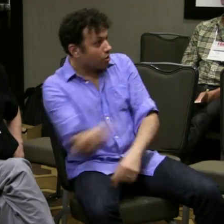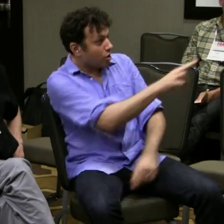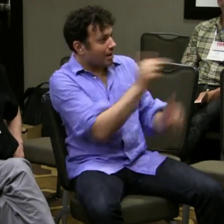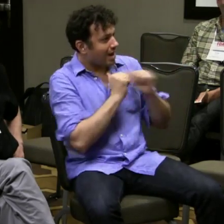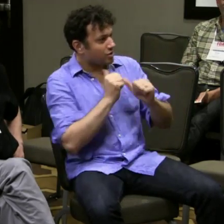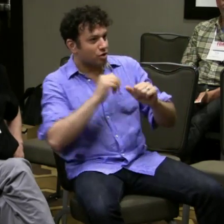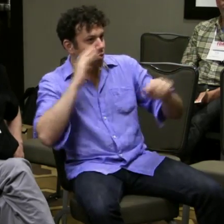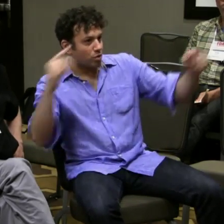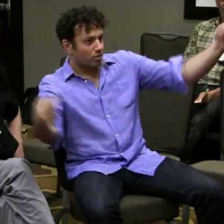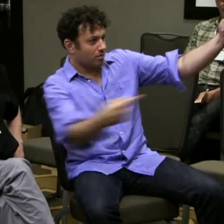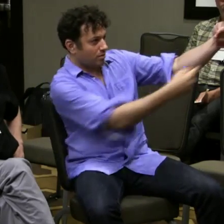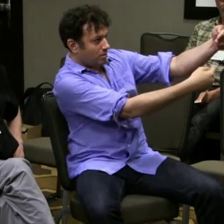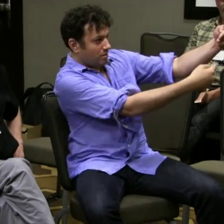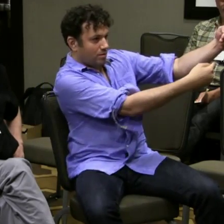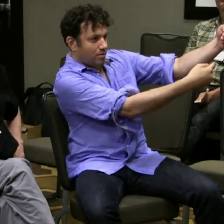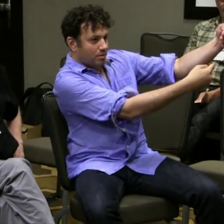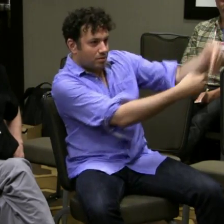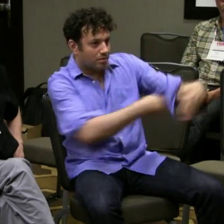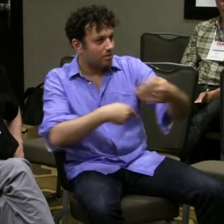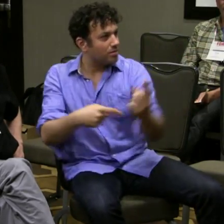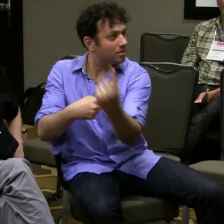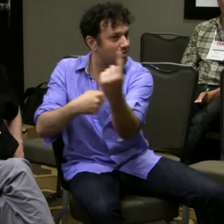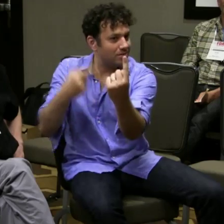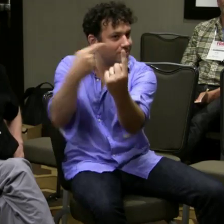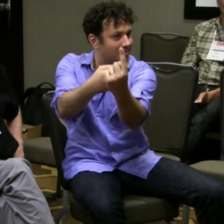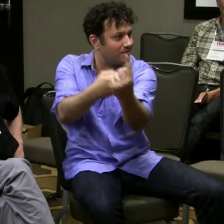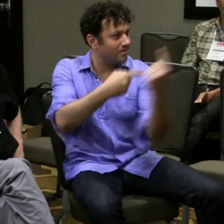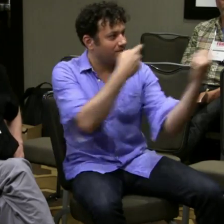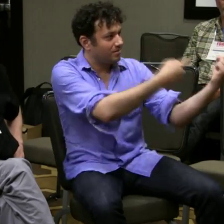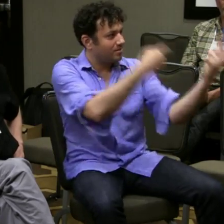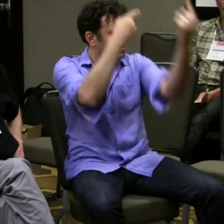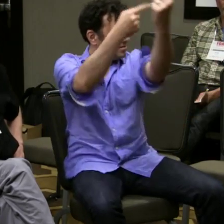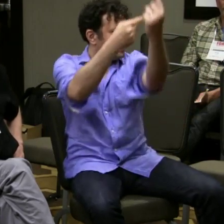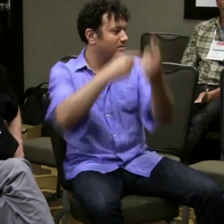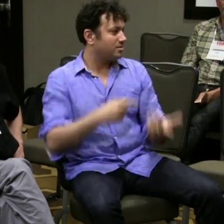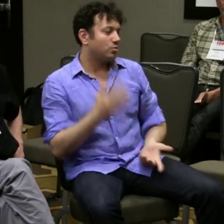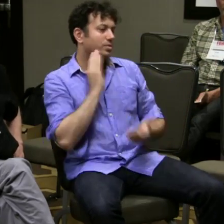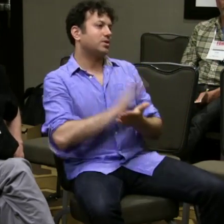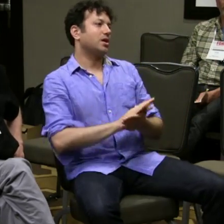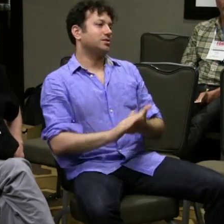You don't have to look at one screen and jump your head back to look on the screen here.